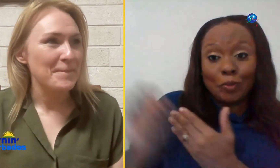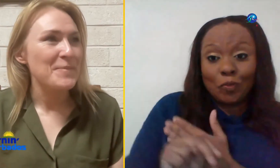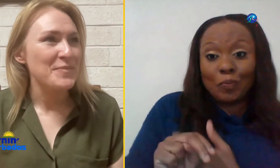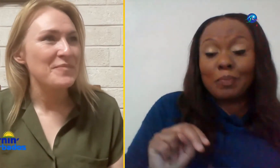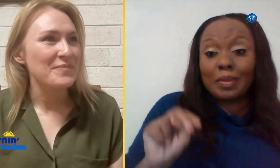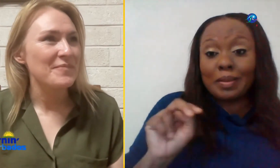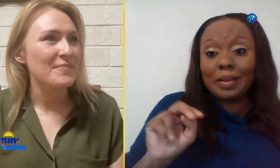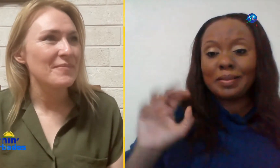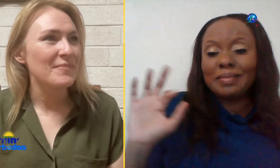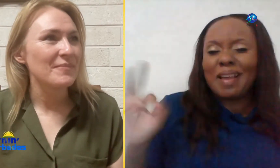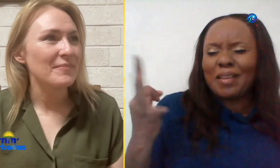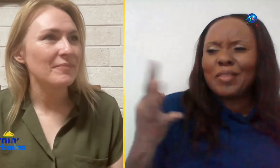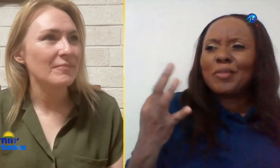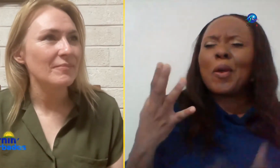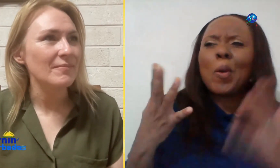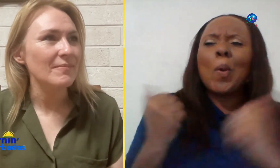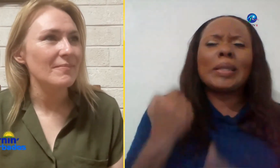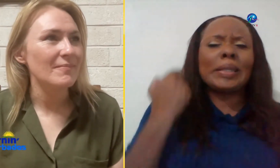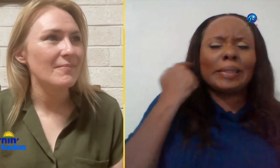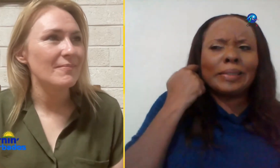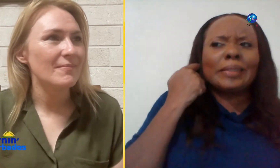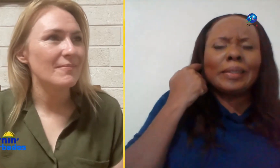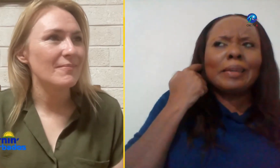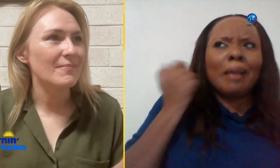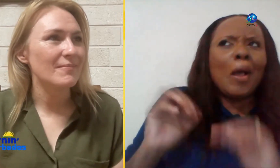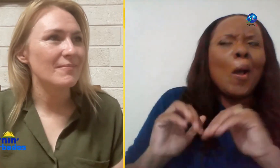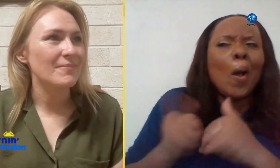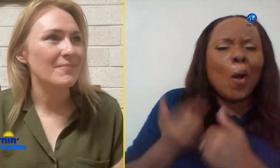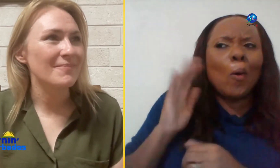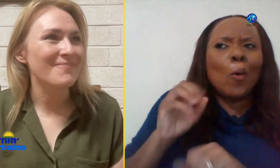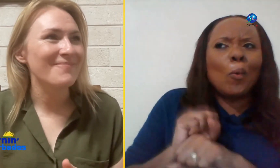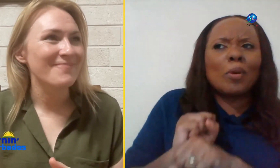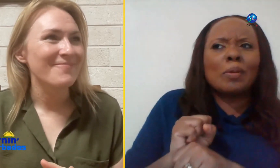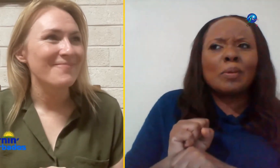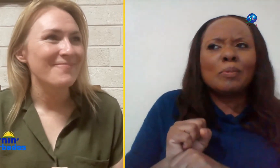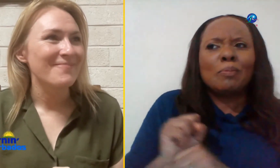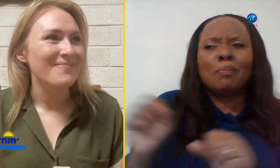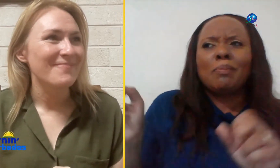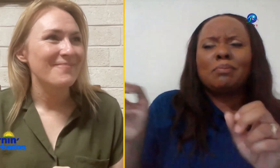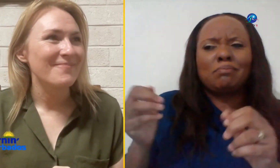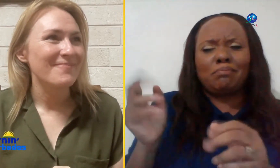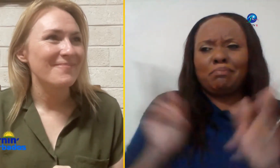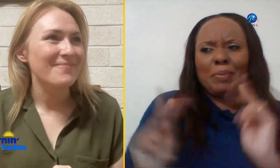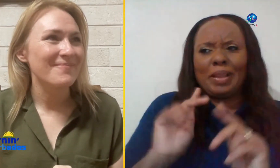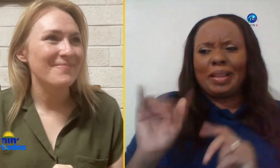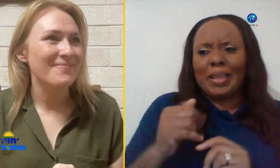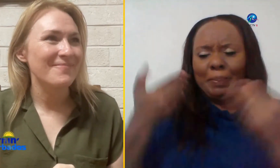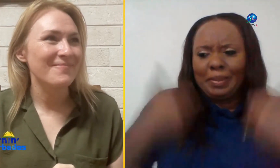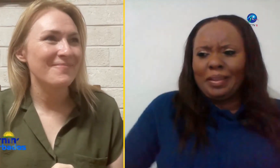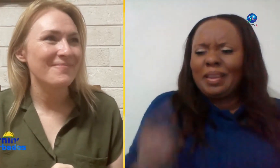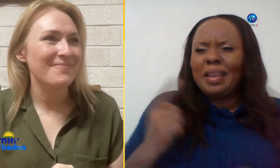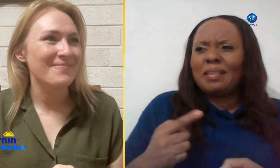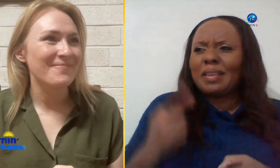to hear now how that will work for those of us who can't yet imagine a deaf person doing music